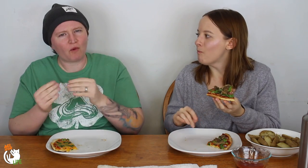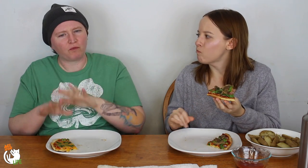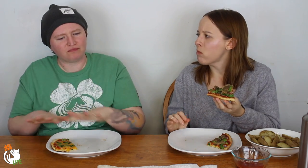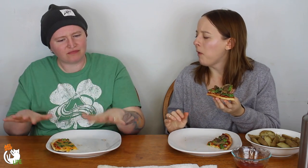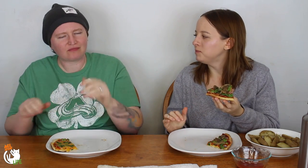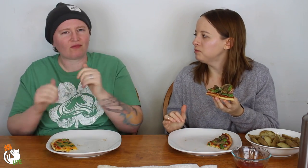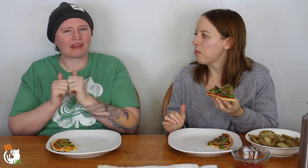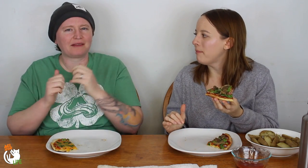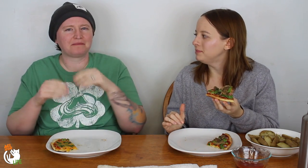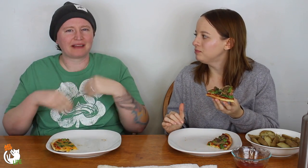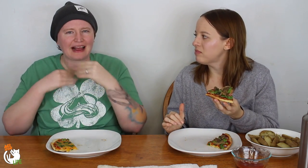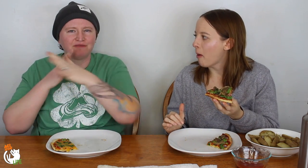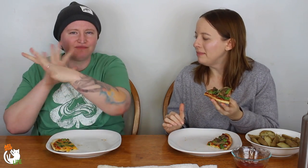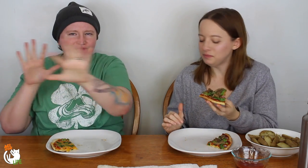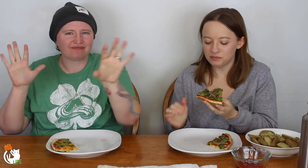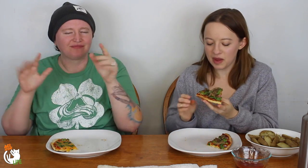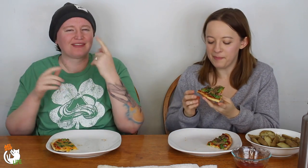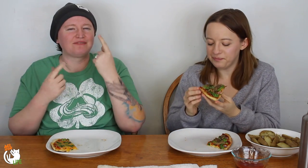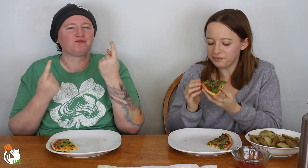They had pillows all over the floor with blankets everywhere.